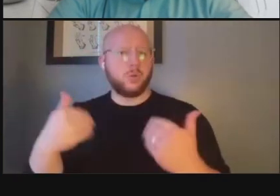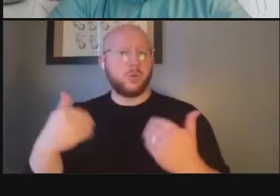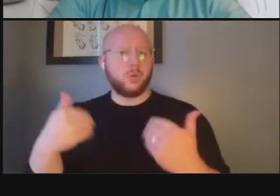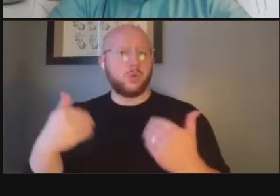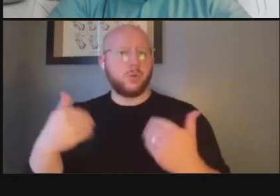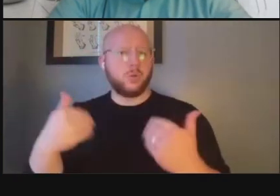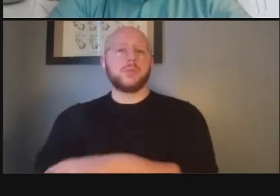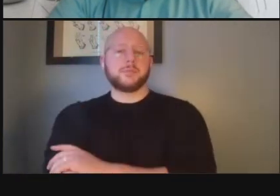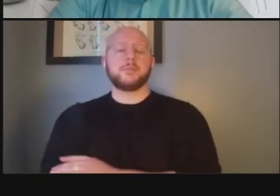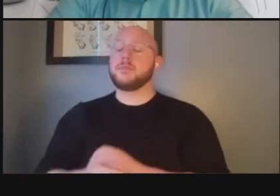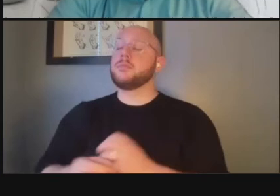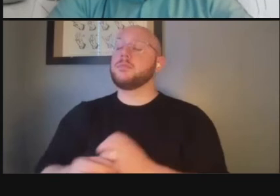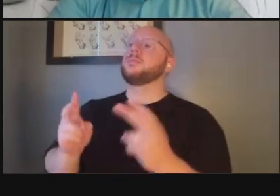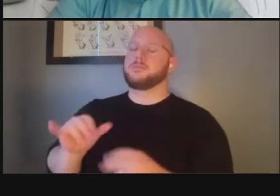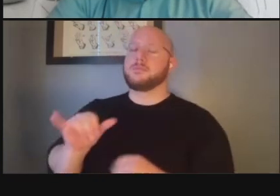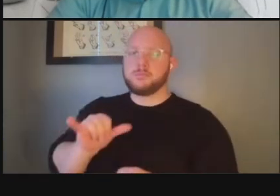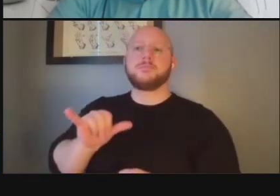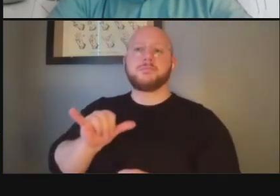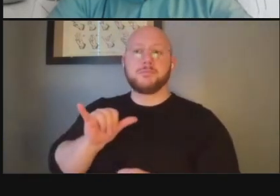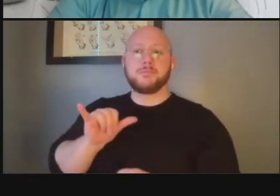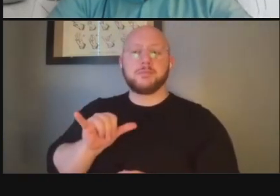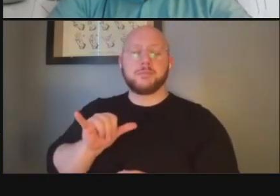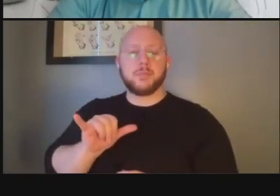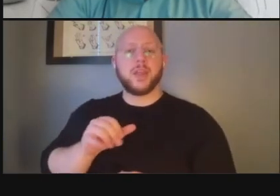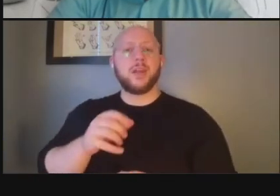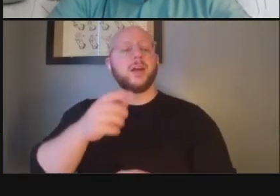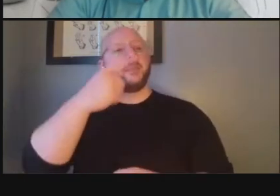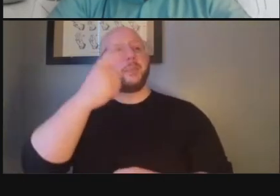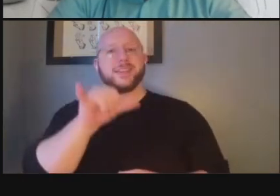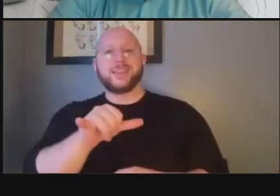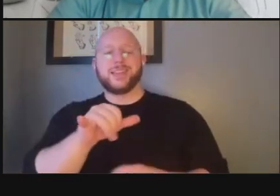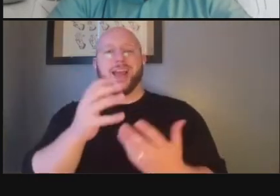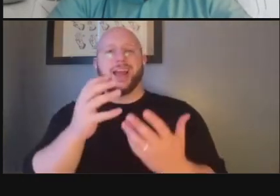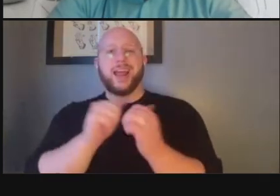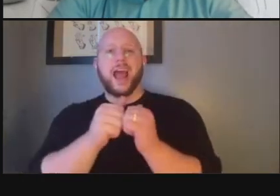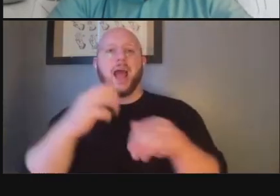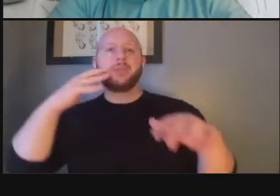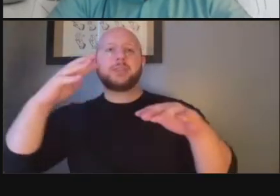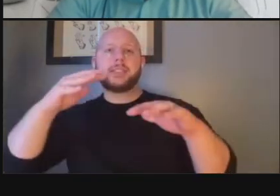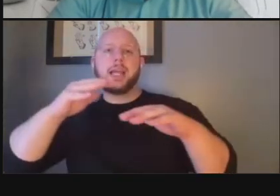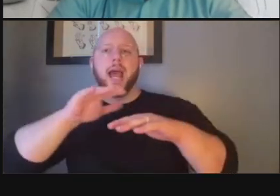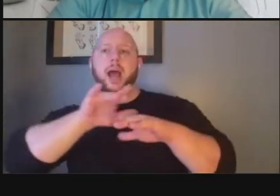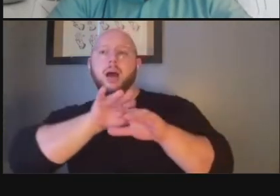okay because of the canyon-like effect and because of the care the acoustics of sound carrying over